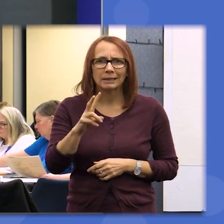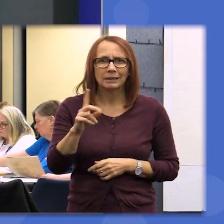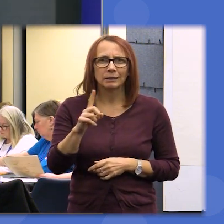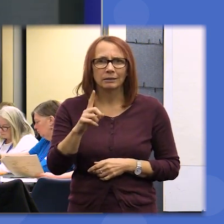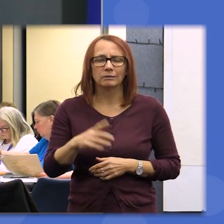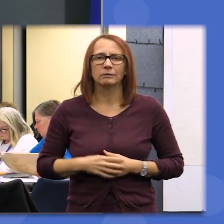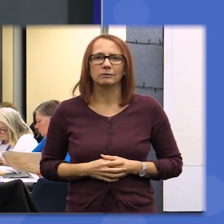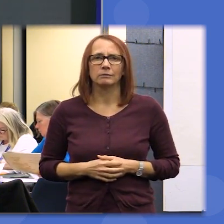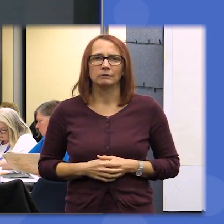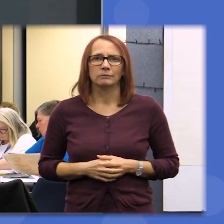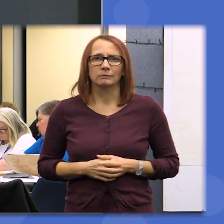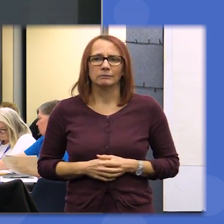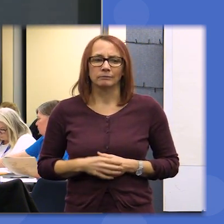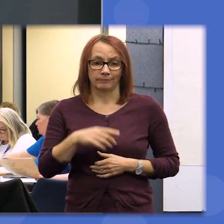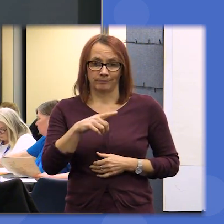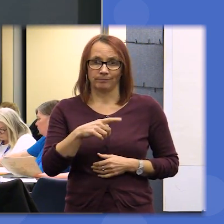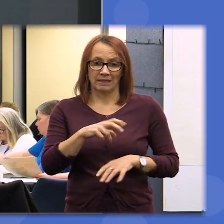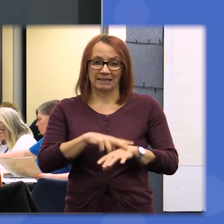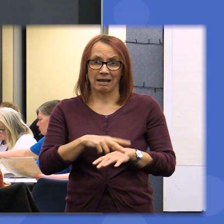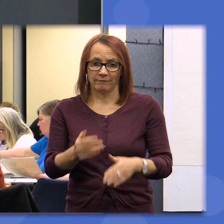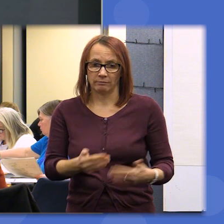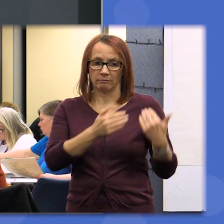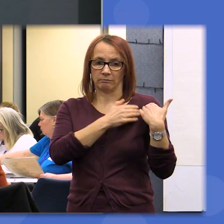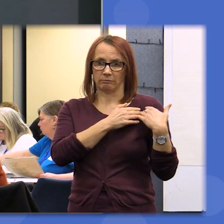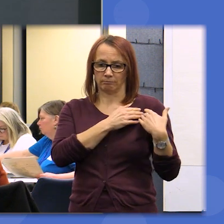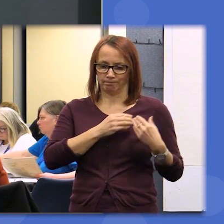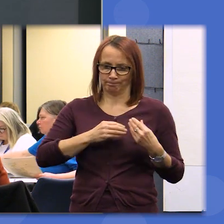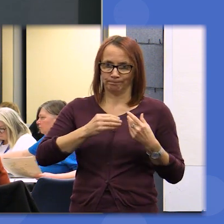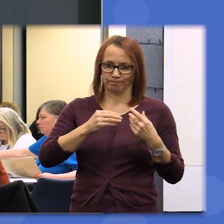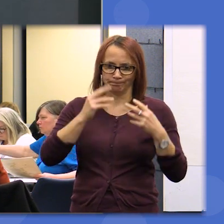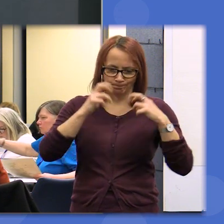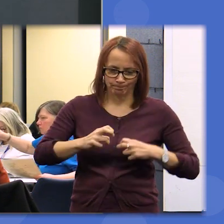them and their work on that process of producing some information to inform you